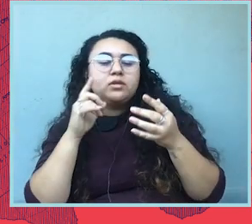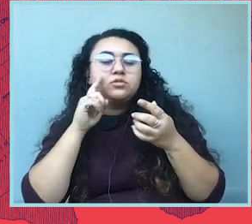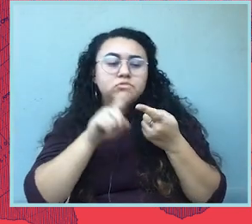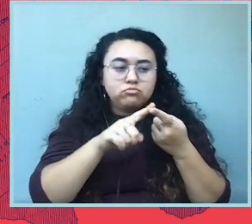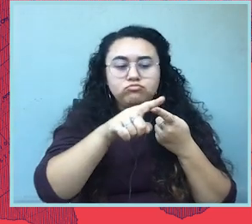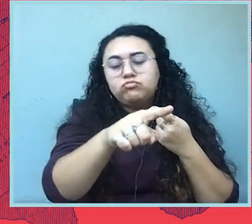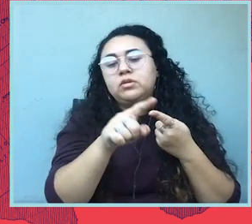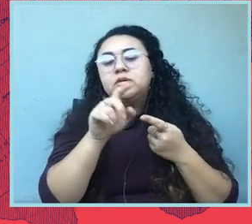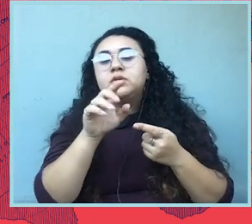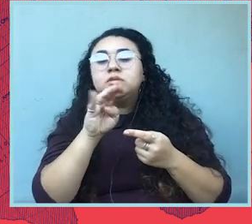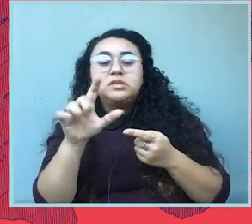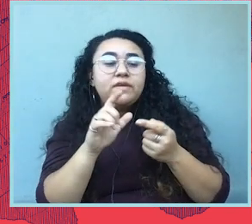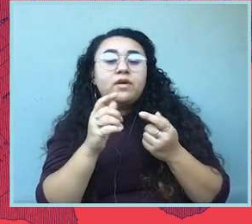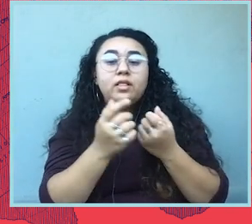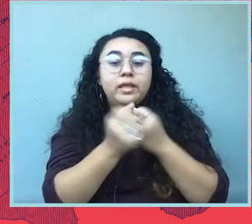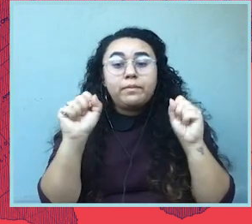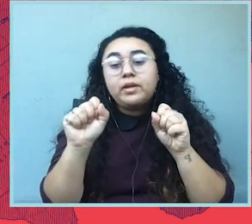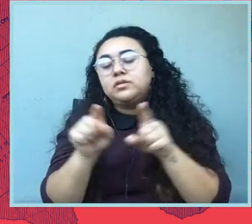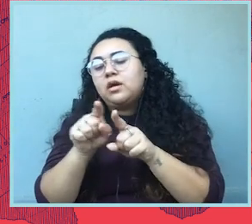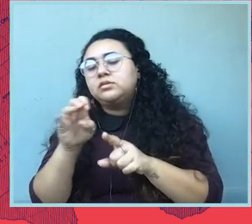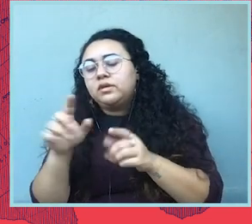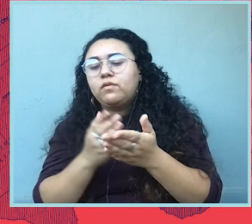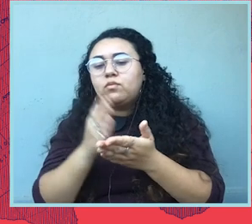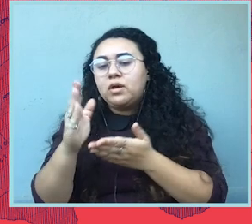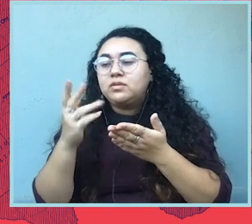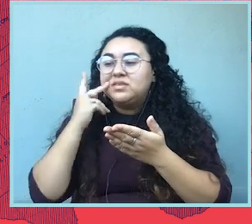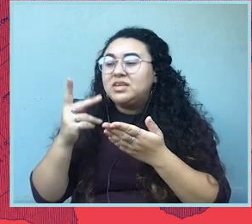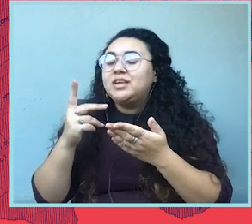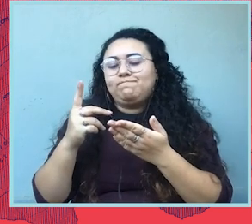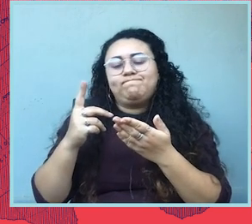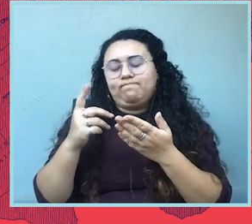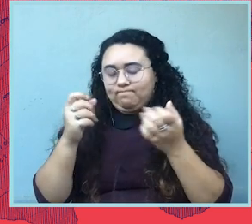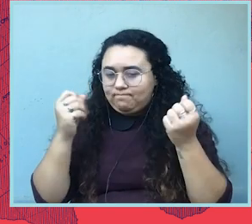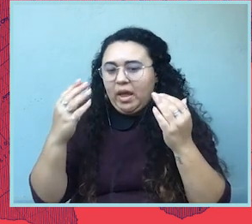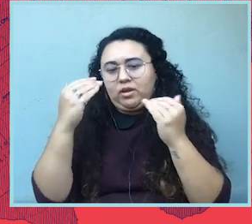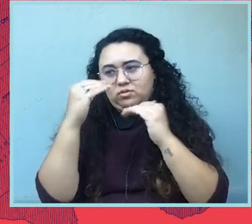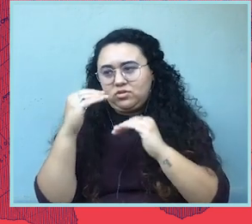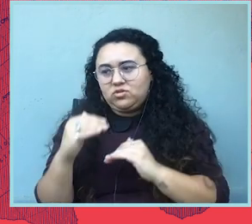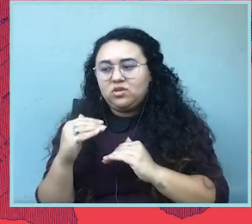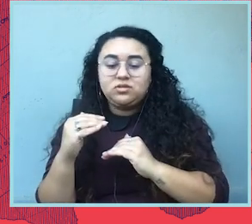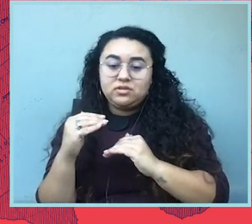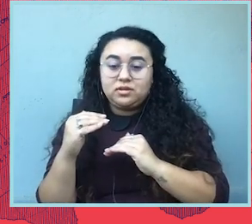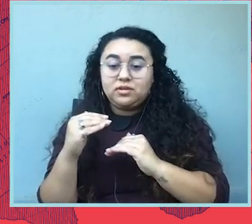But as a result, and in response, we are experiencing a wave of restrictive measures in states throughout the country.